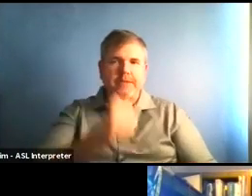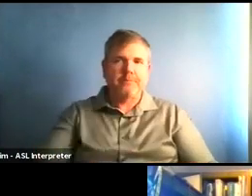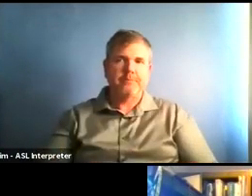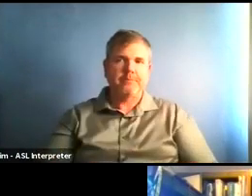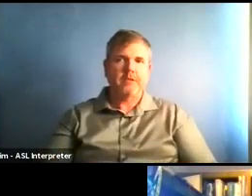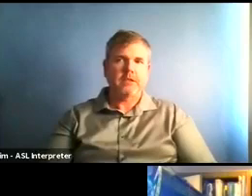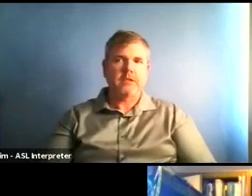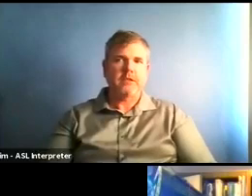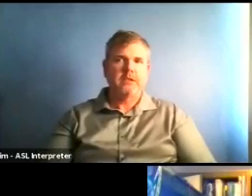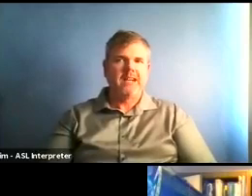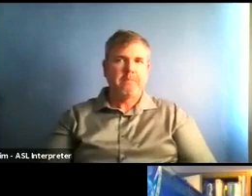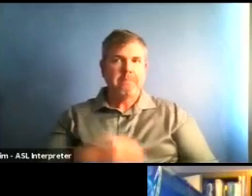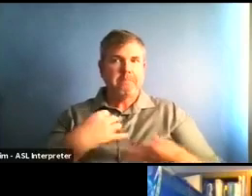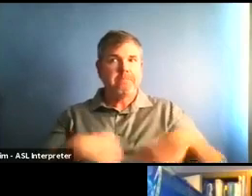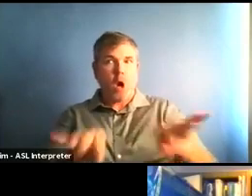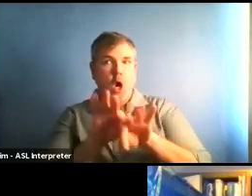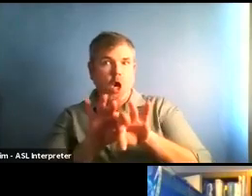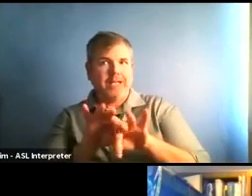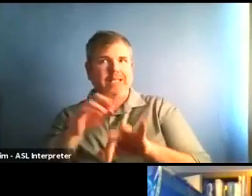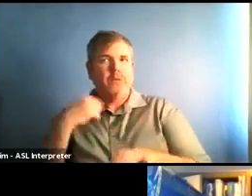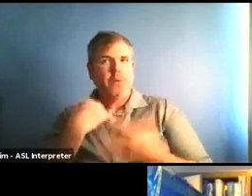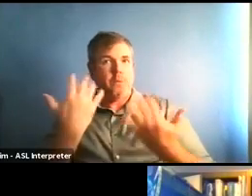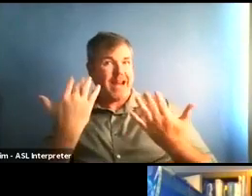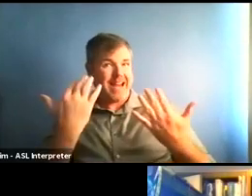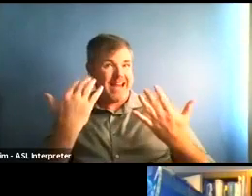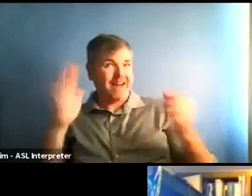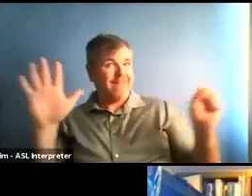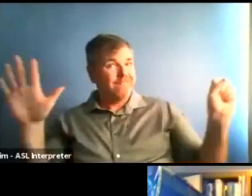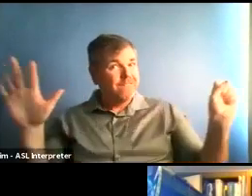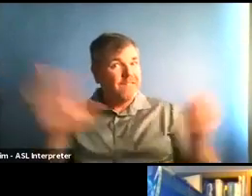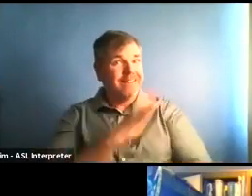So we'll have to wait until next week to see where we are.